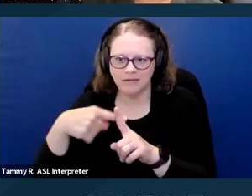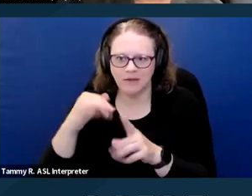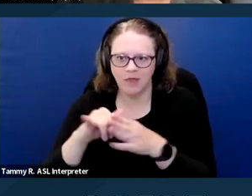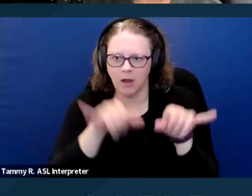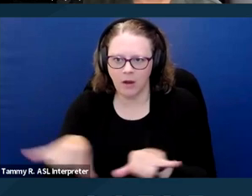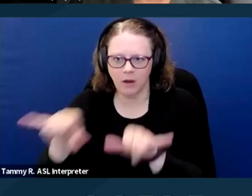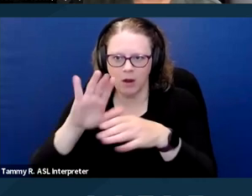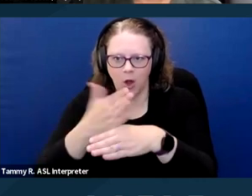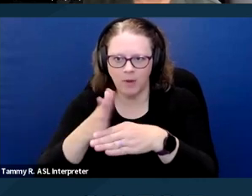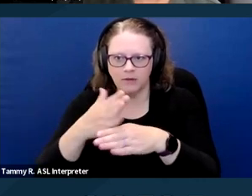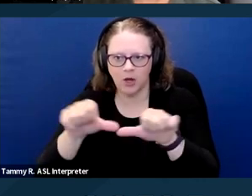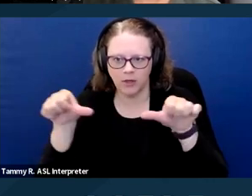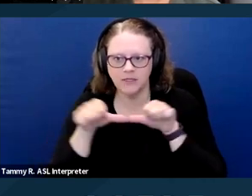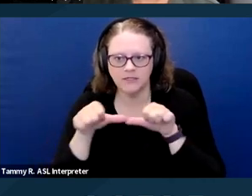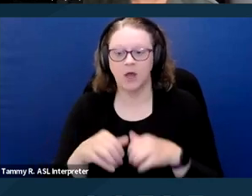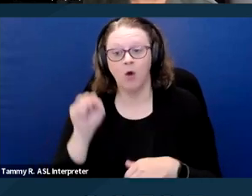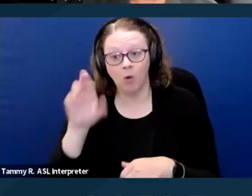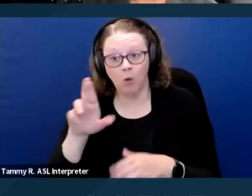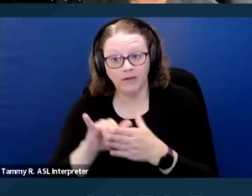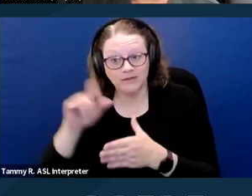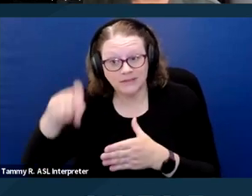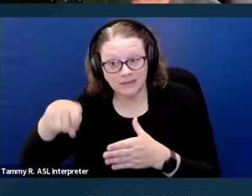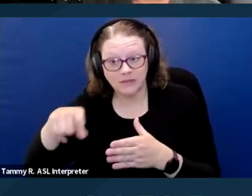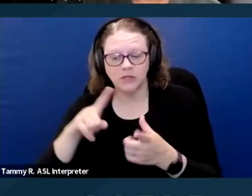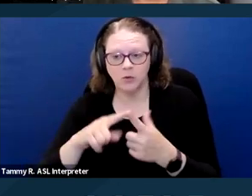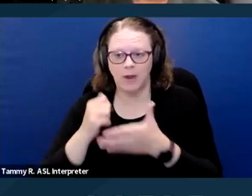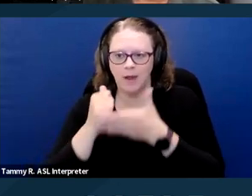to help them fulfill a housing program's obligations.